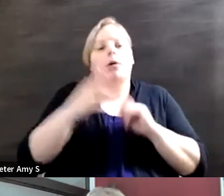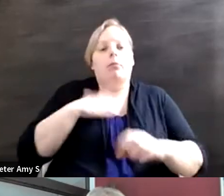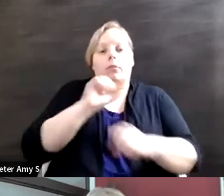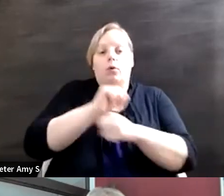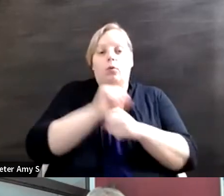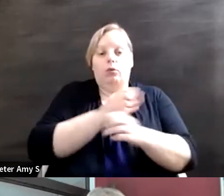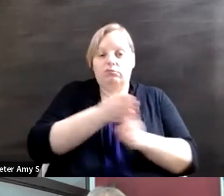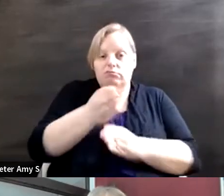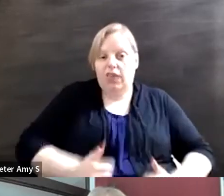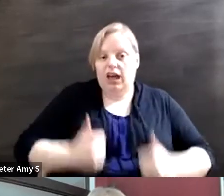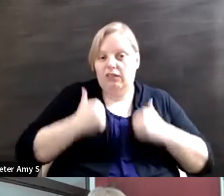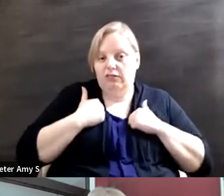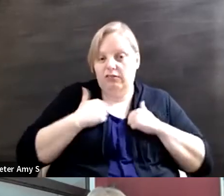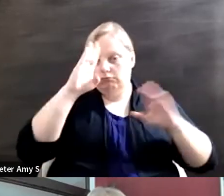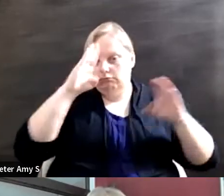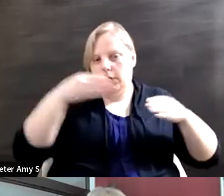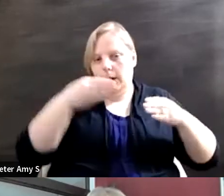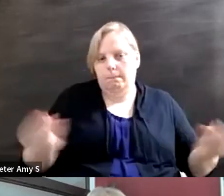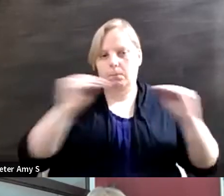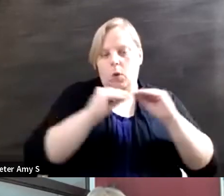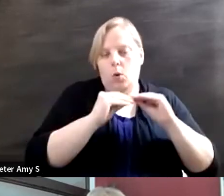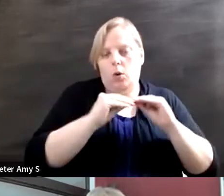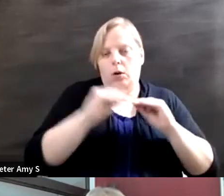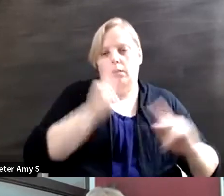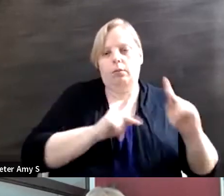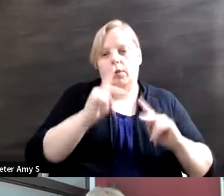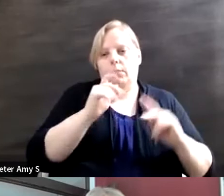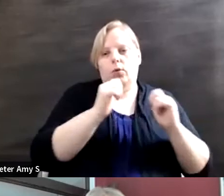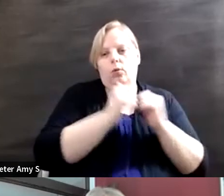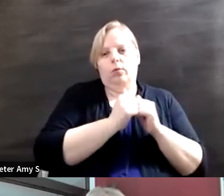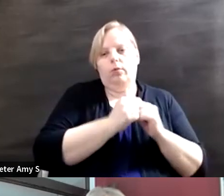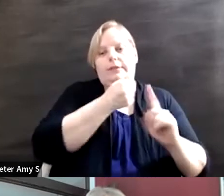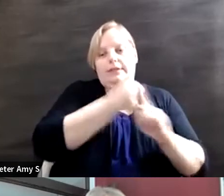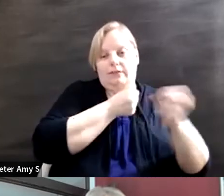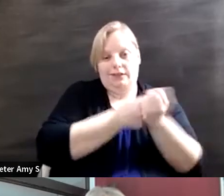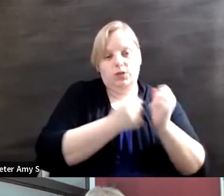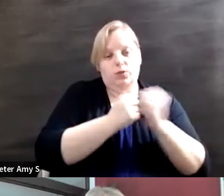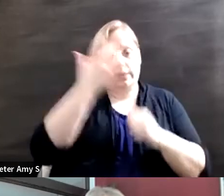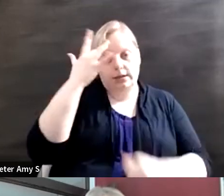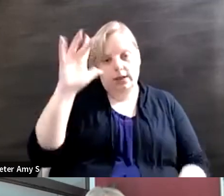working more with our friends with with and self-advocates with intellectual disabilities